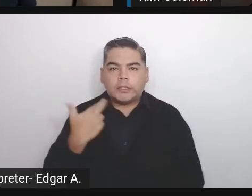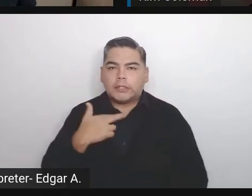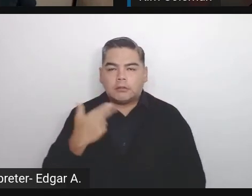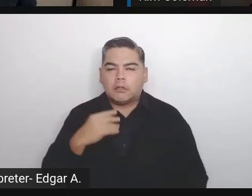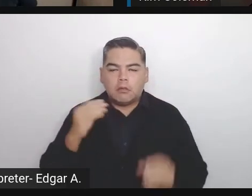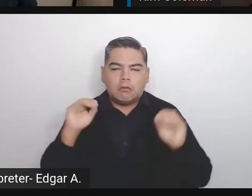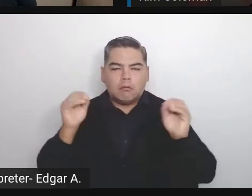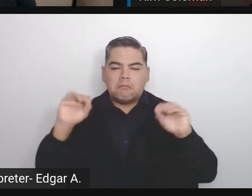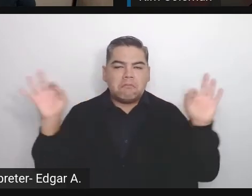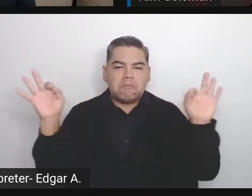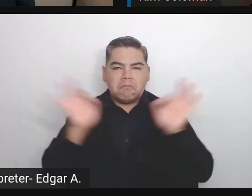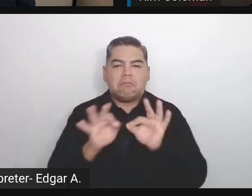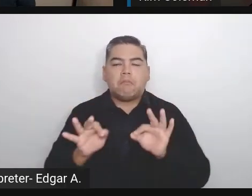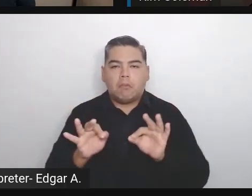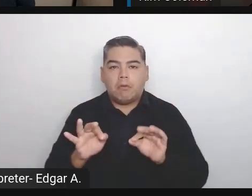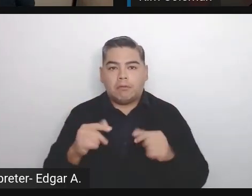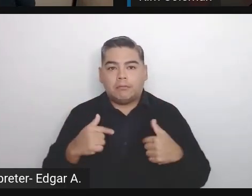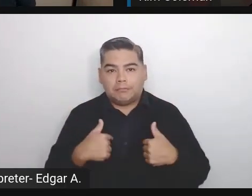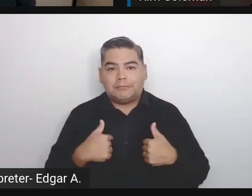I am saying this is a person who wants